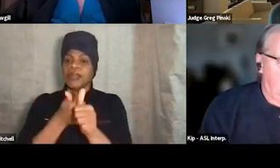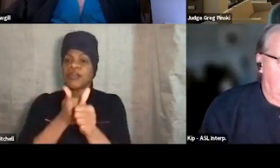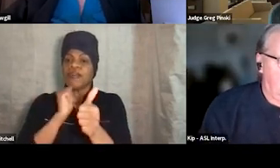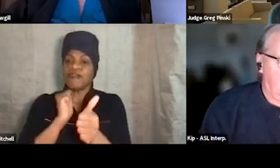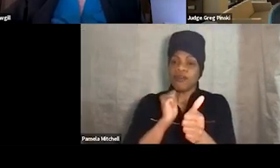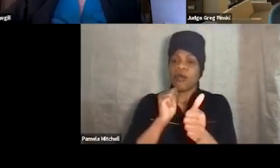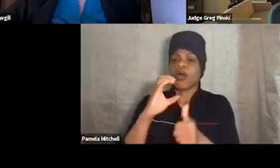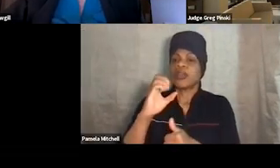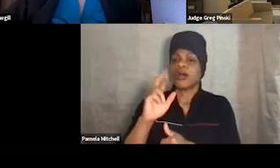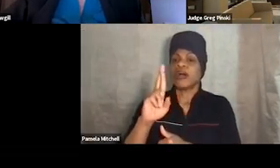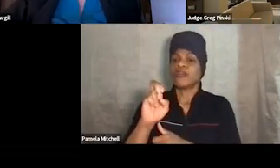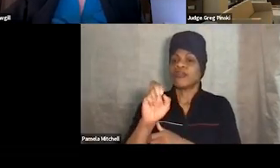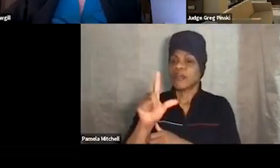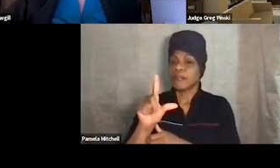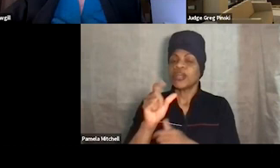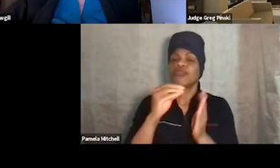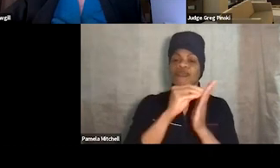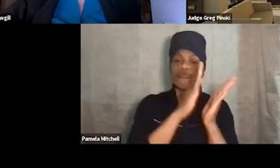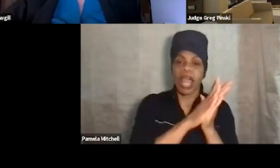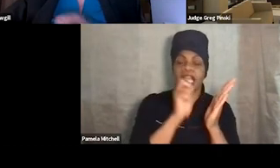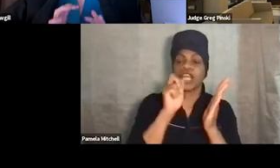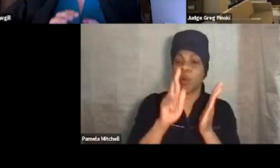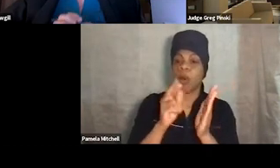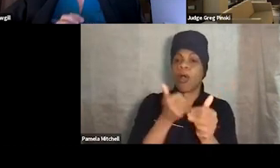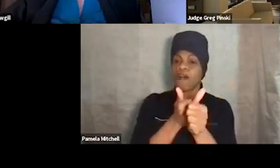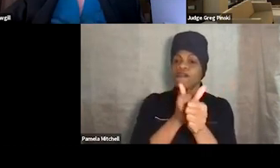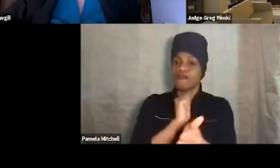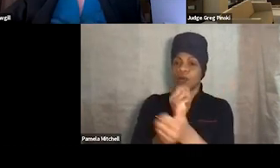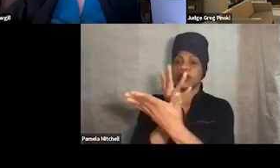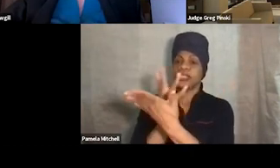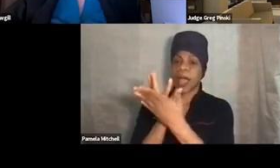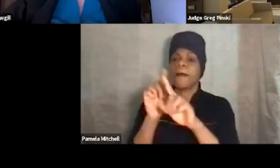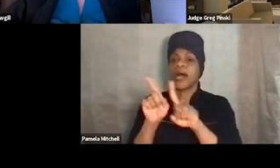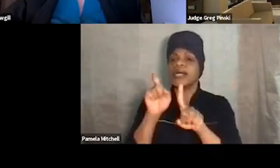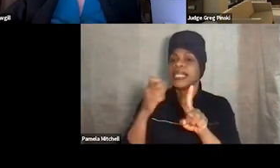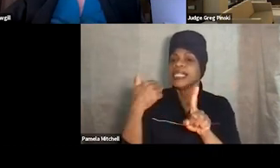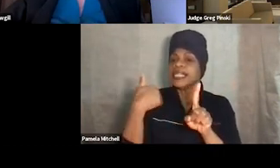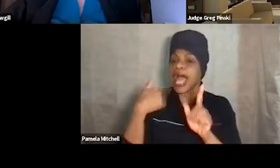they avoid incarceration. But we do need to have those big incentives for them to be able to come into the program.